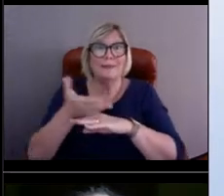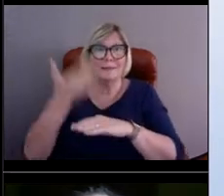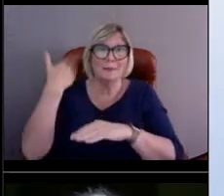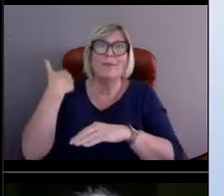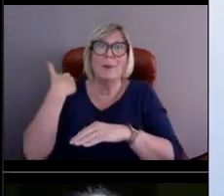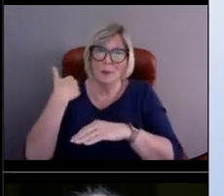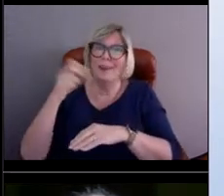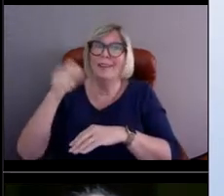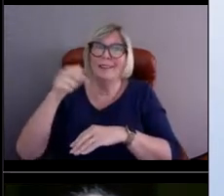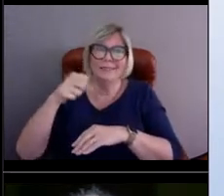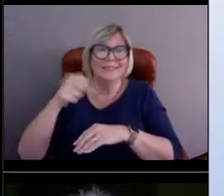It happens.